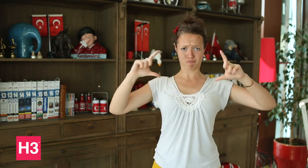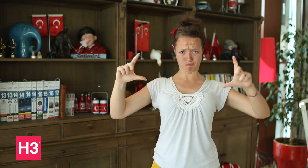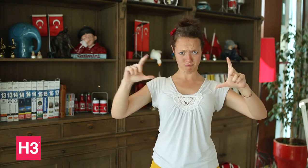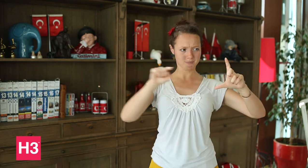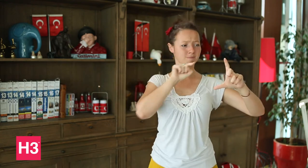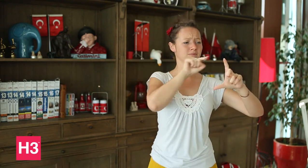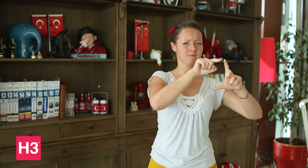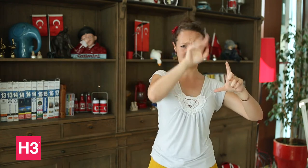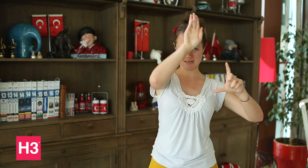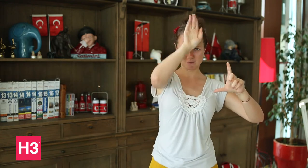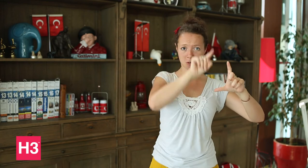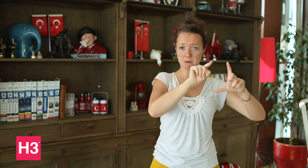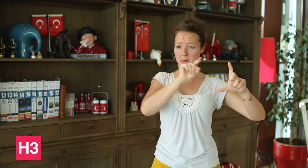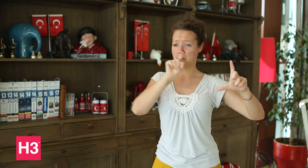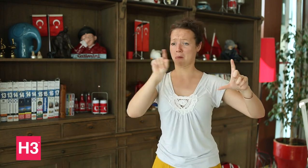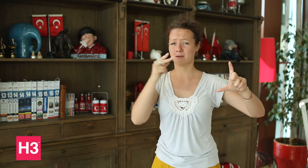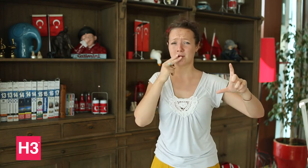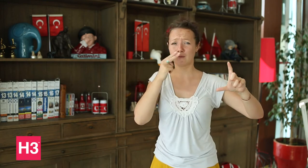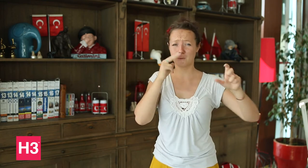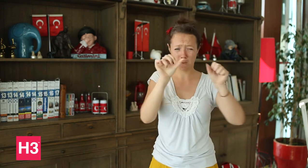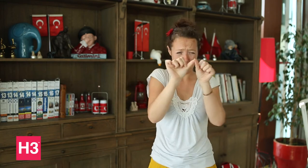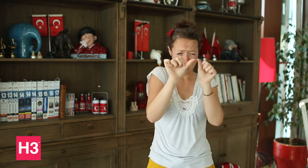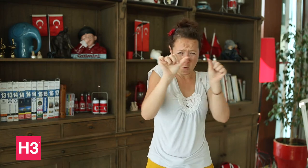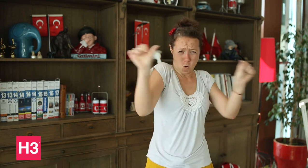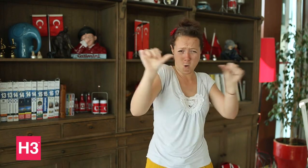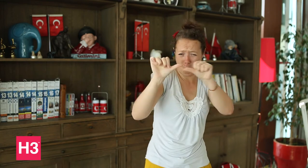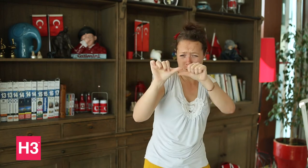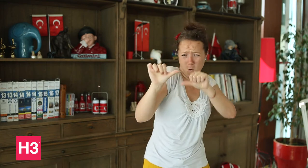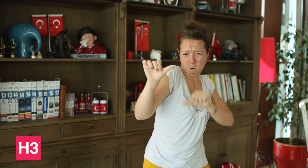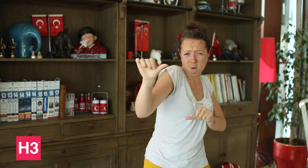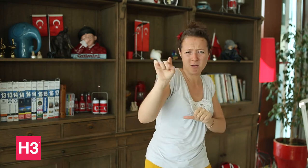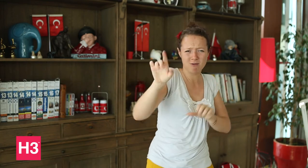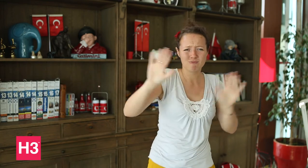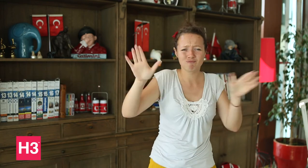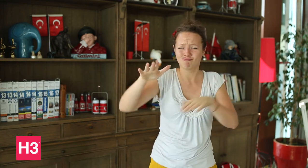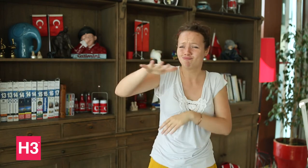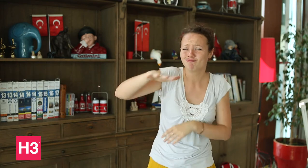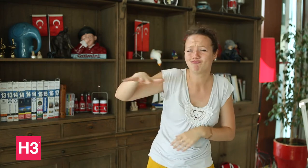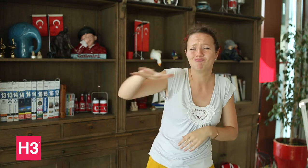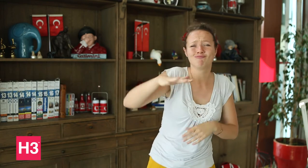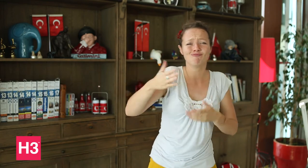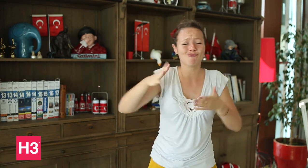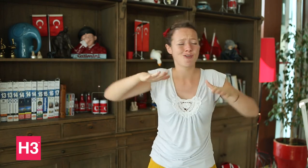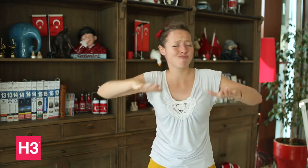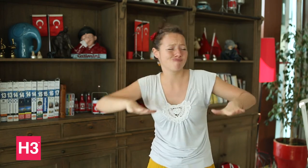Samsun has been peaceful, its location being far away from